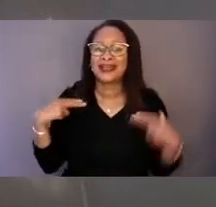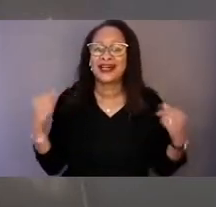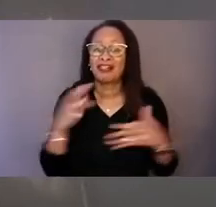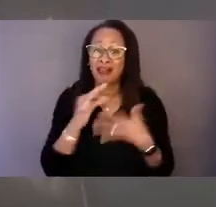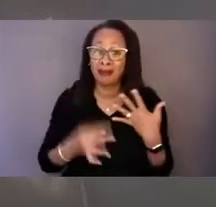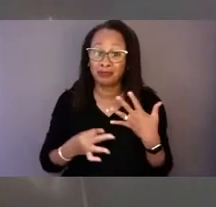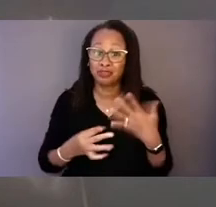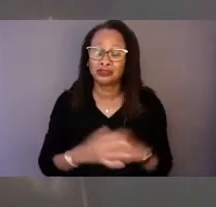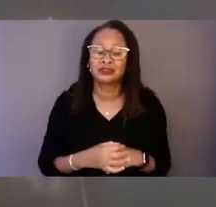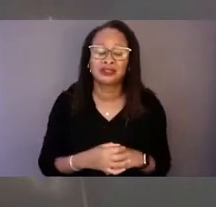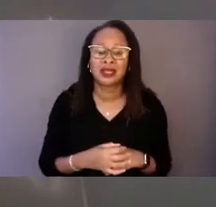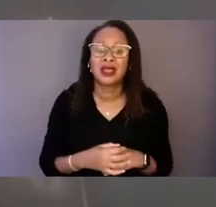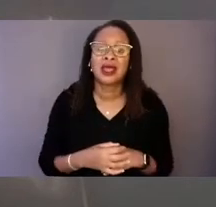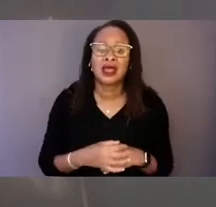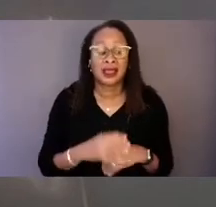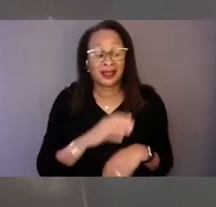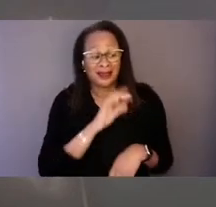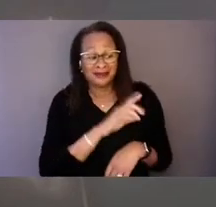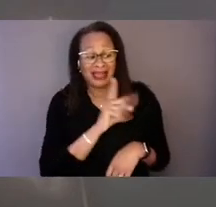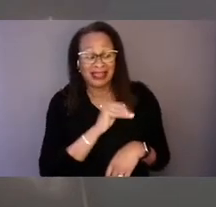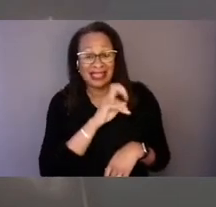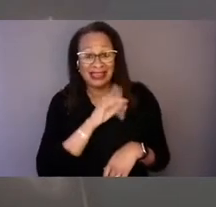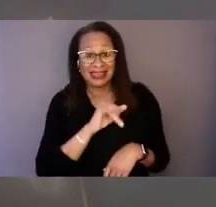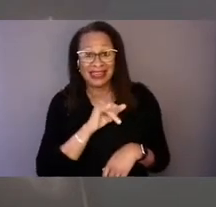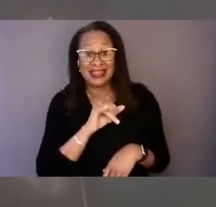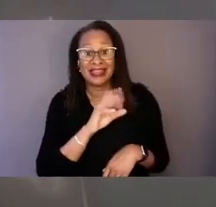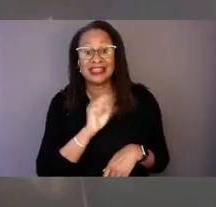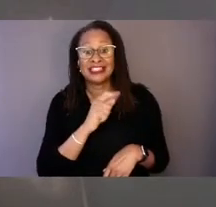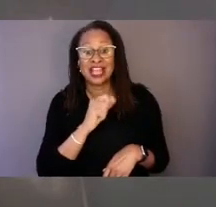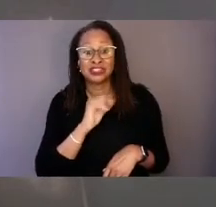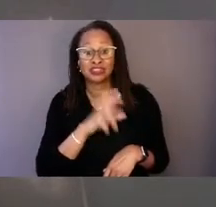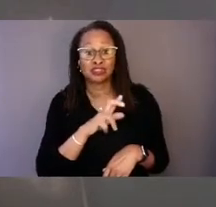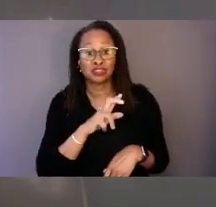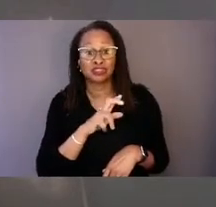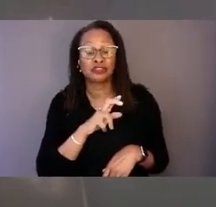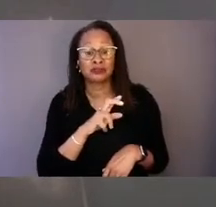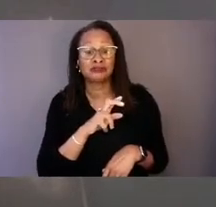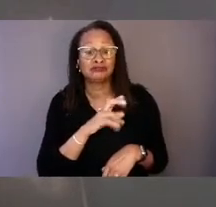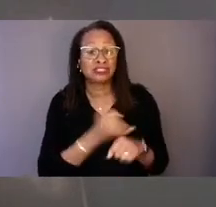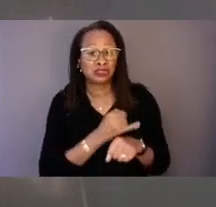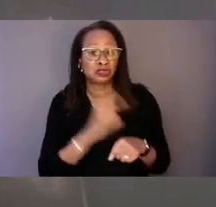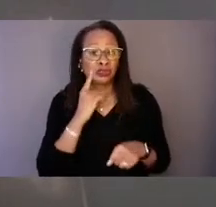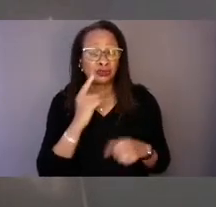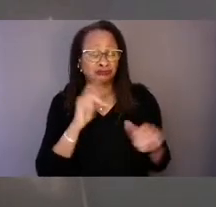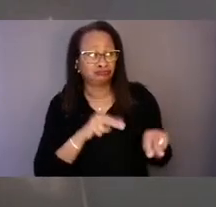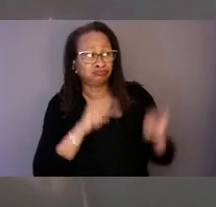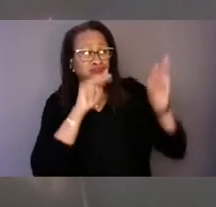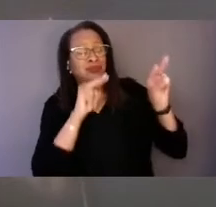in high esteem, and it is an honor and a privilege for Beacon to have been part of this process.